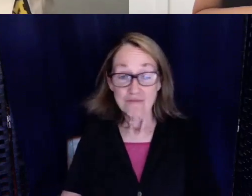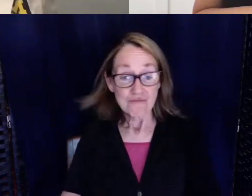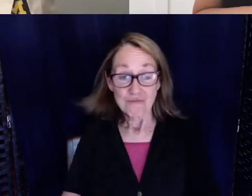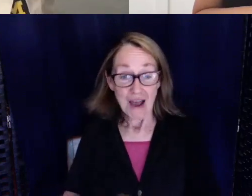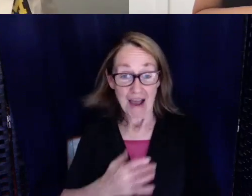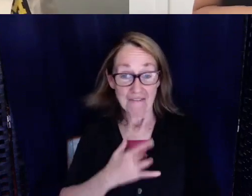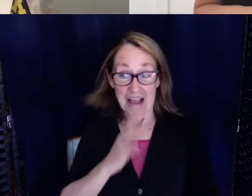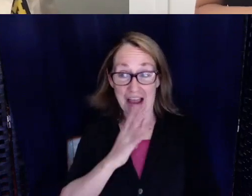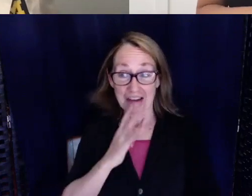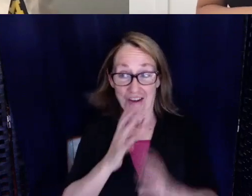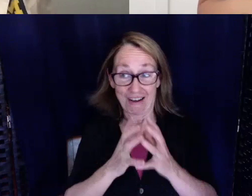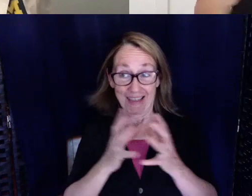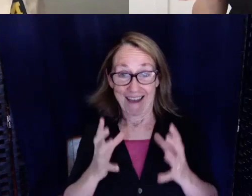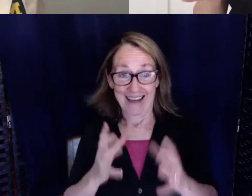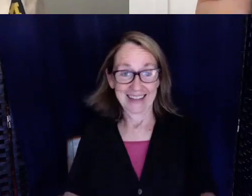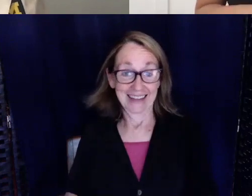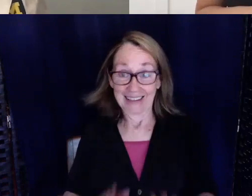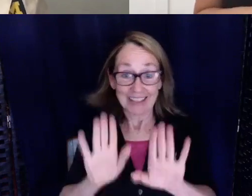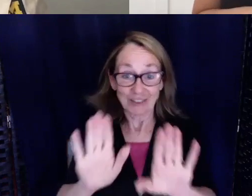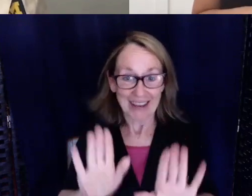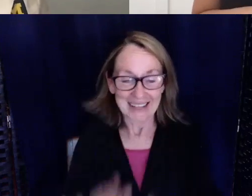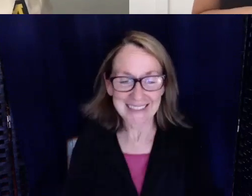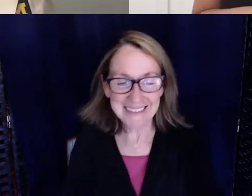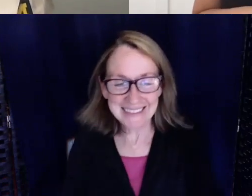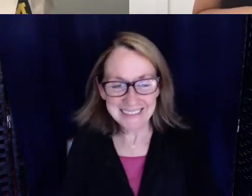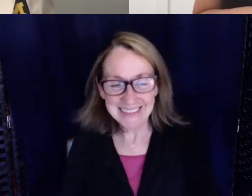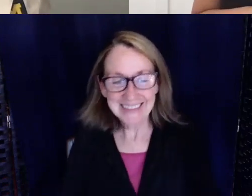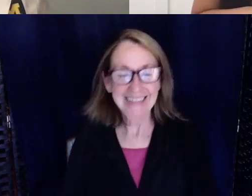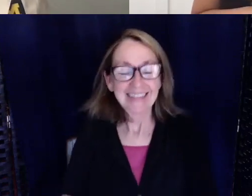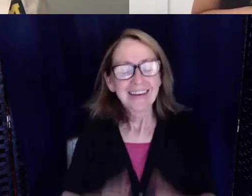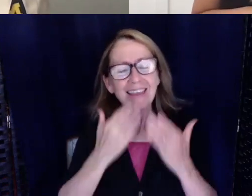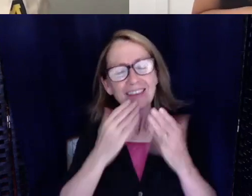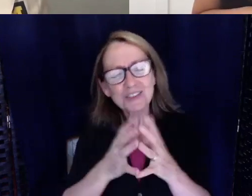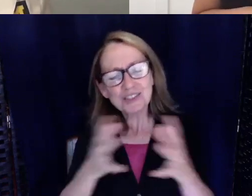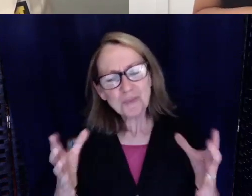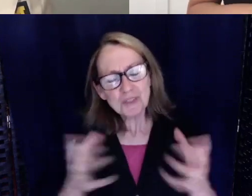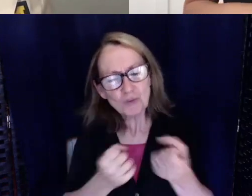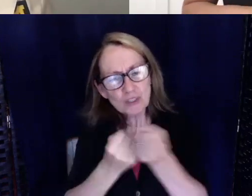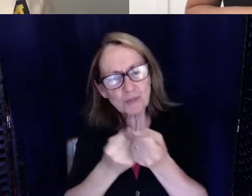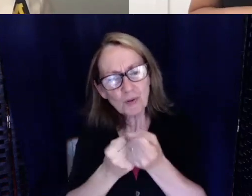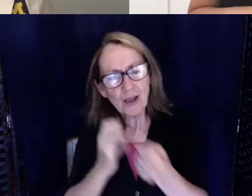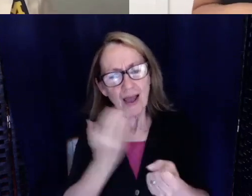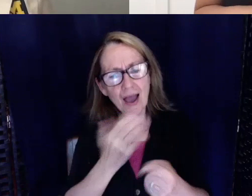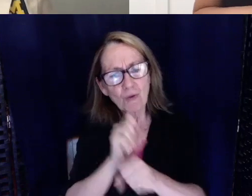Which is great, thank you so much for supporting our work here in Rhode Island. If